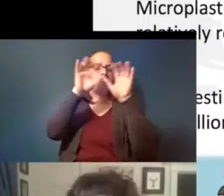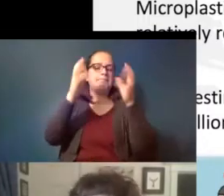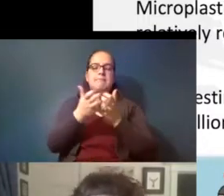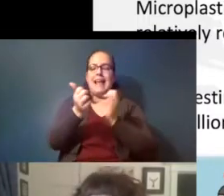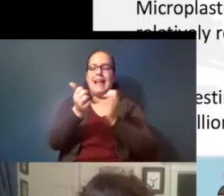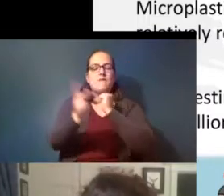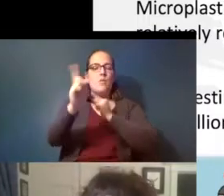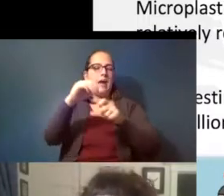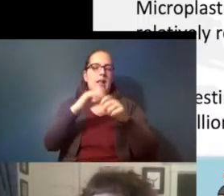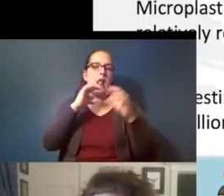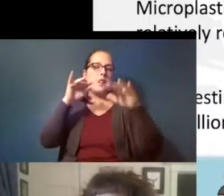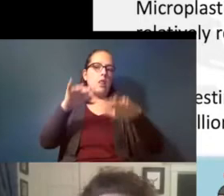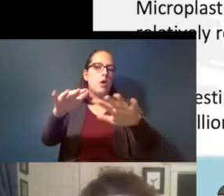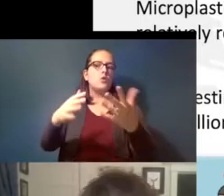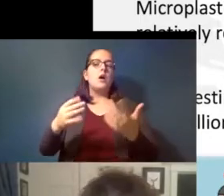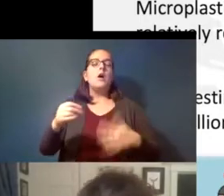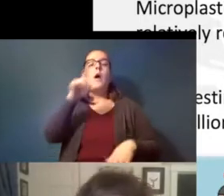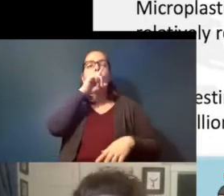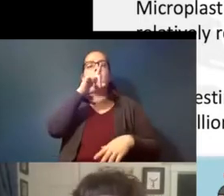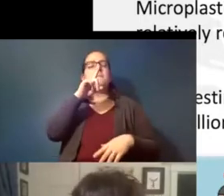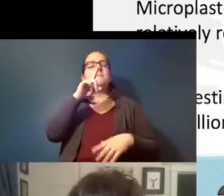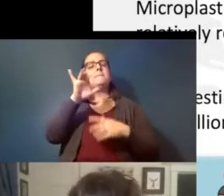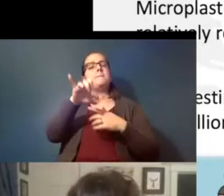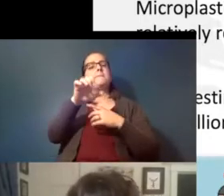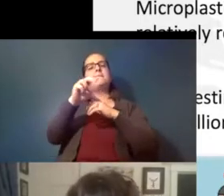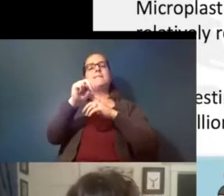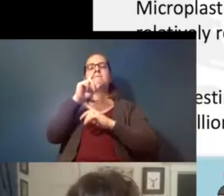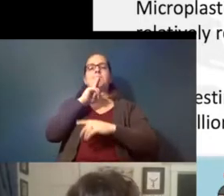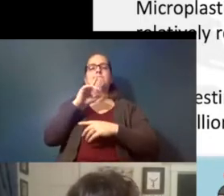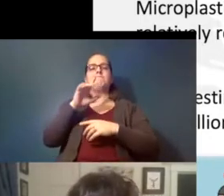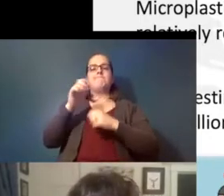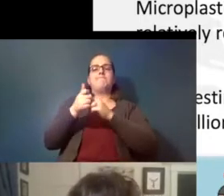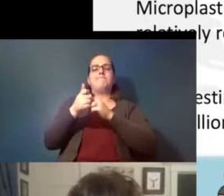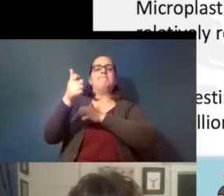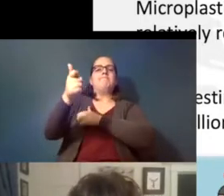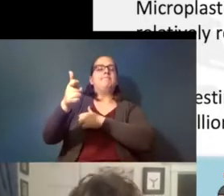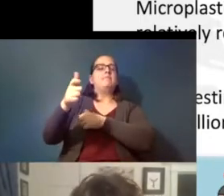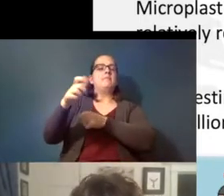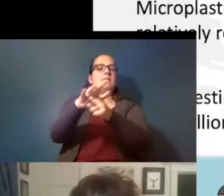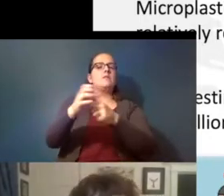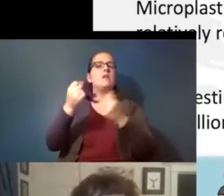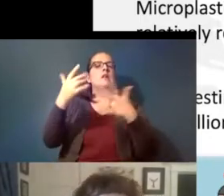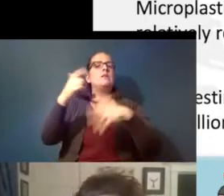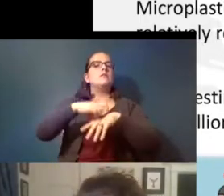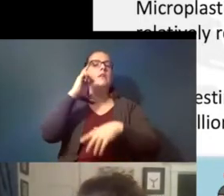and really this is even at relatively remote sites so a lot of times people think you're going to